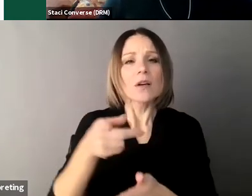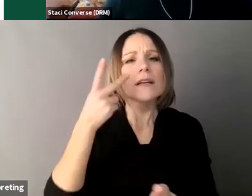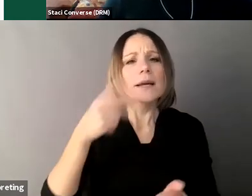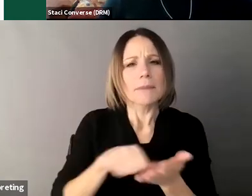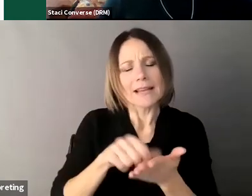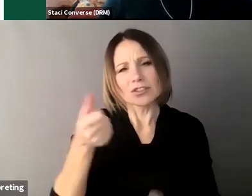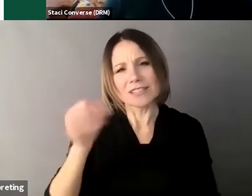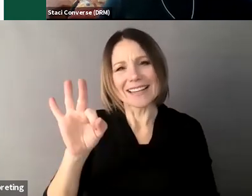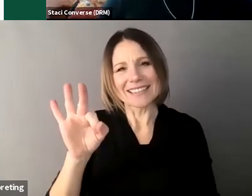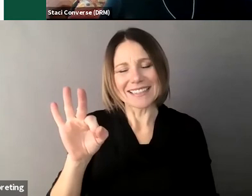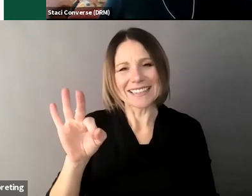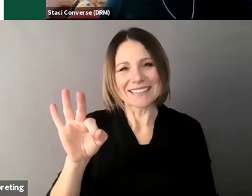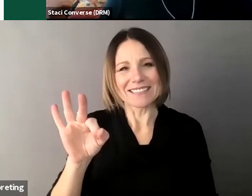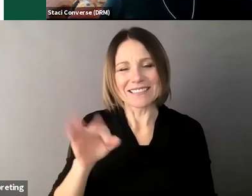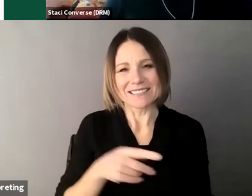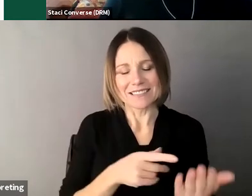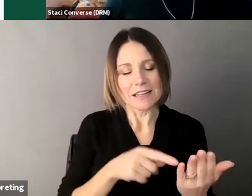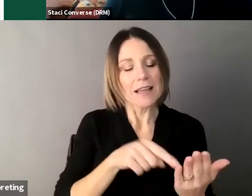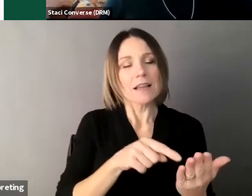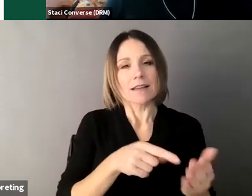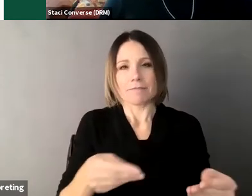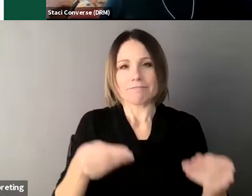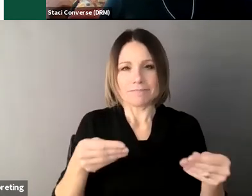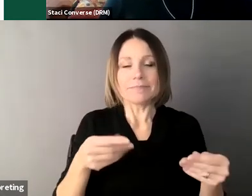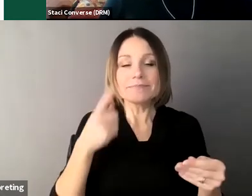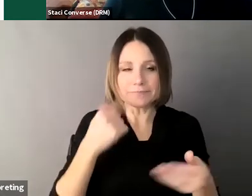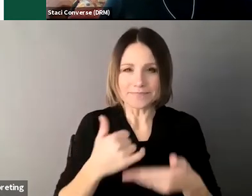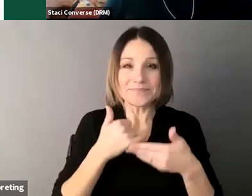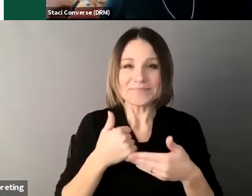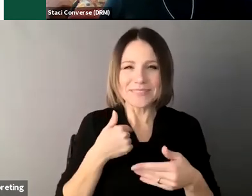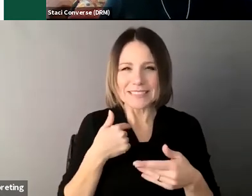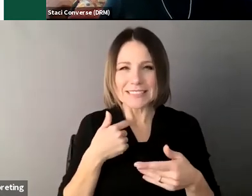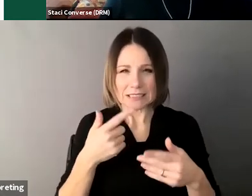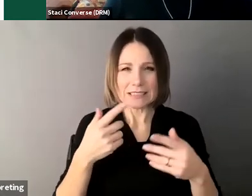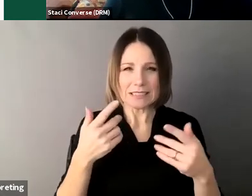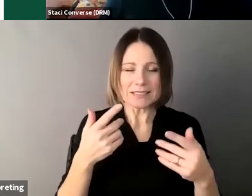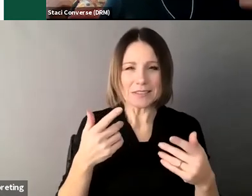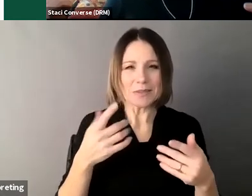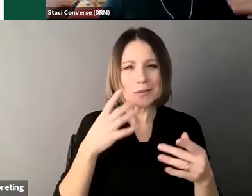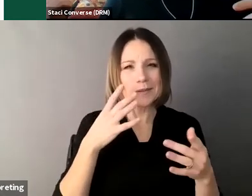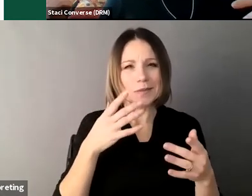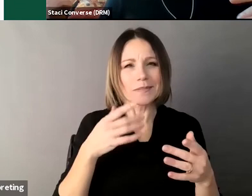management is a common thing that people identify needing support with and it really breaks it down